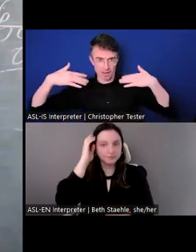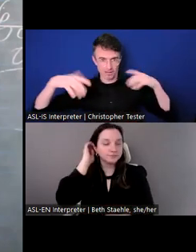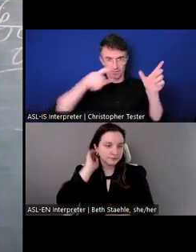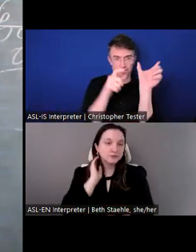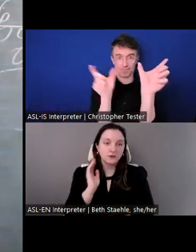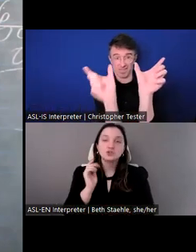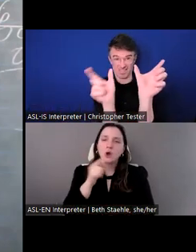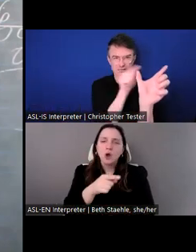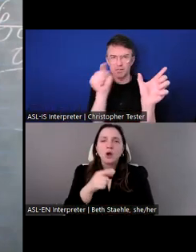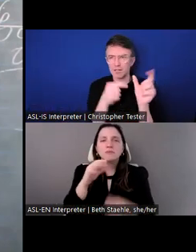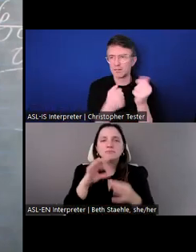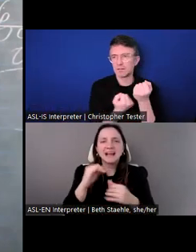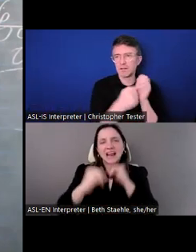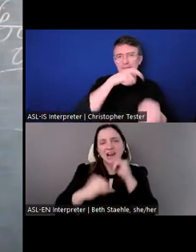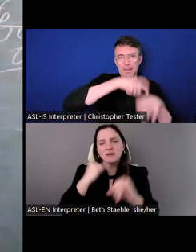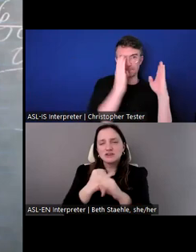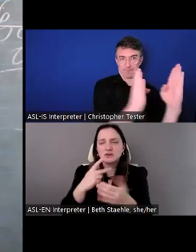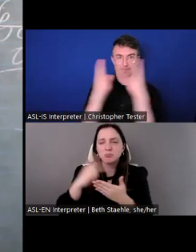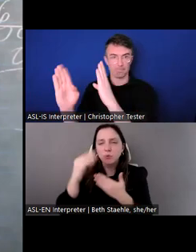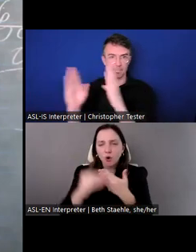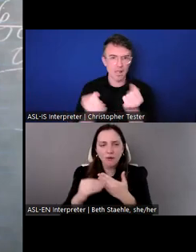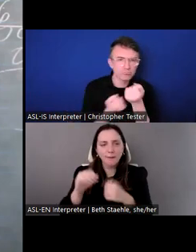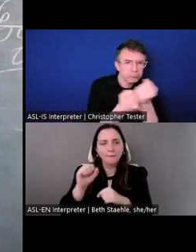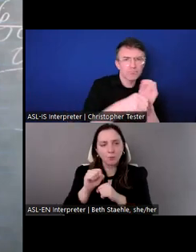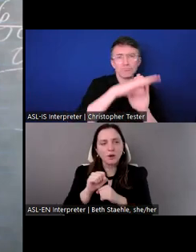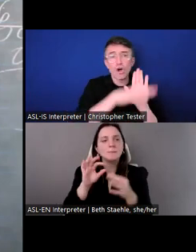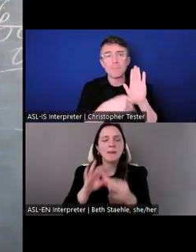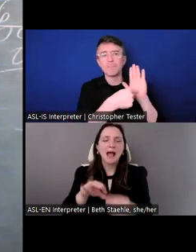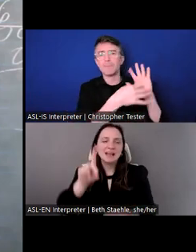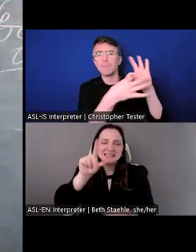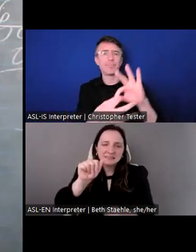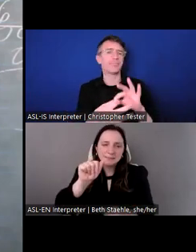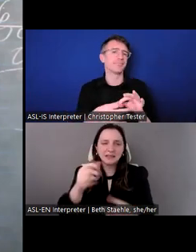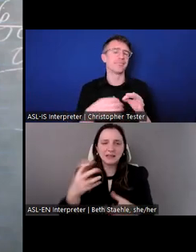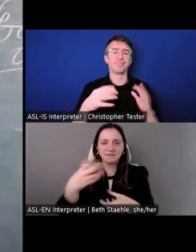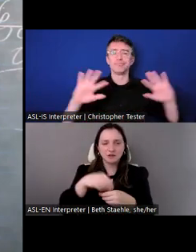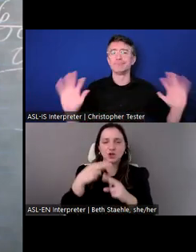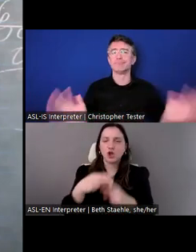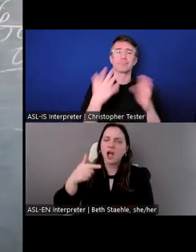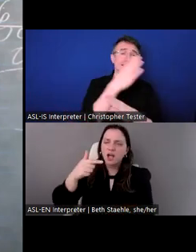It's called Guyer Fellow. We have them every single semester.